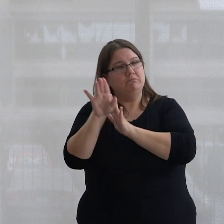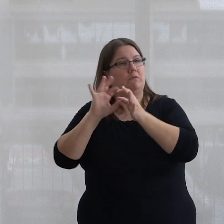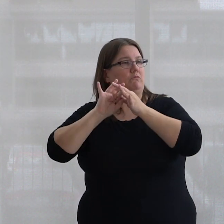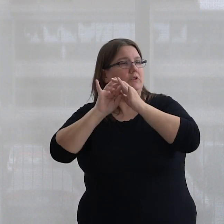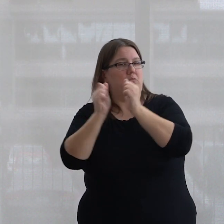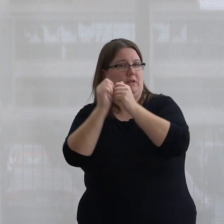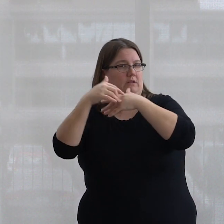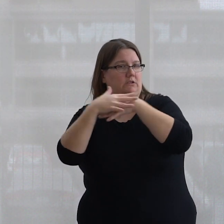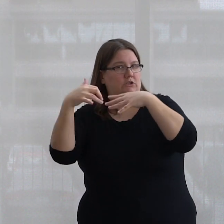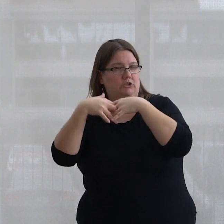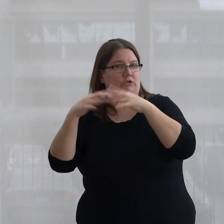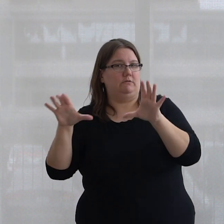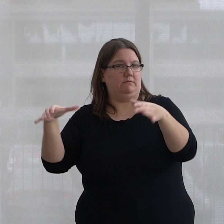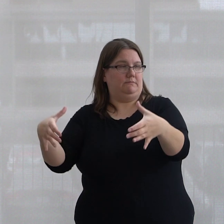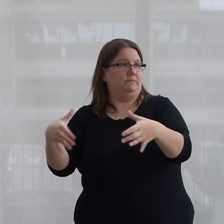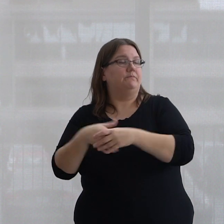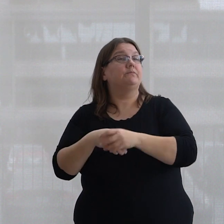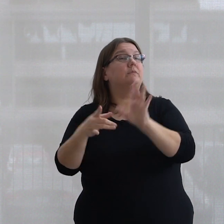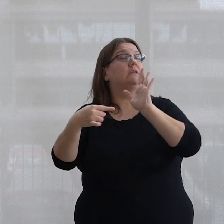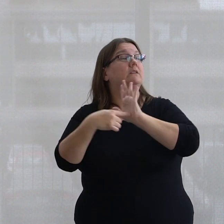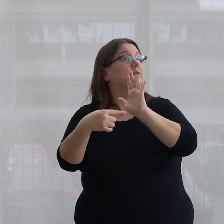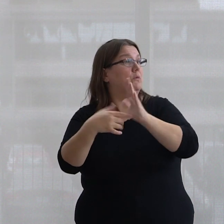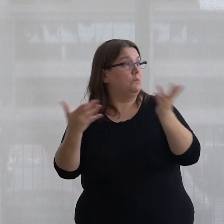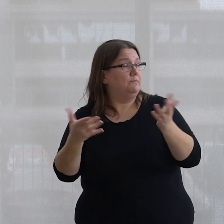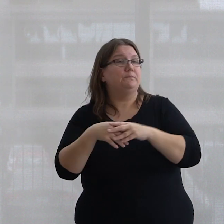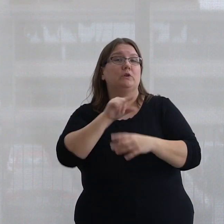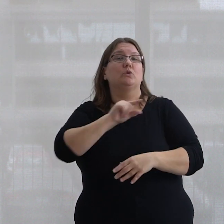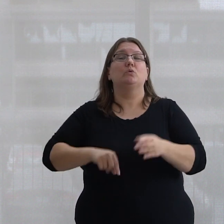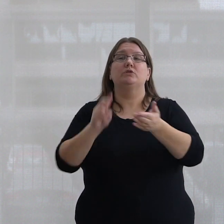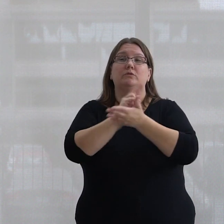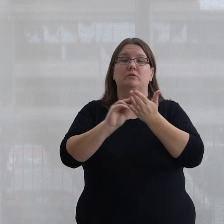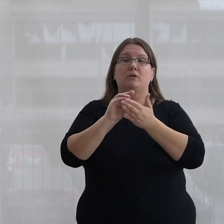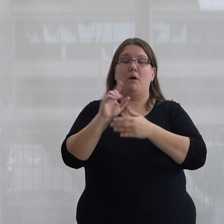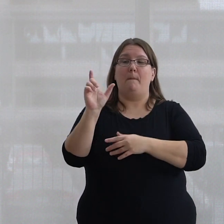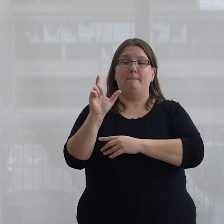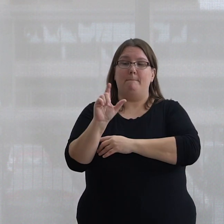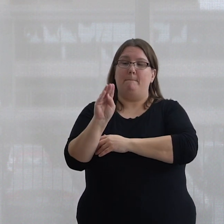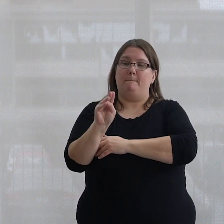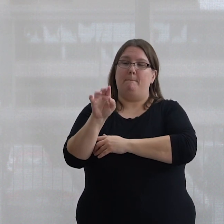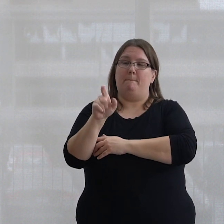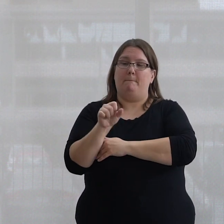with the Indigenous community. An example of this is the Queen's University Muslim Student Association, a group which